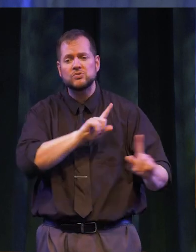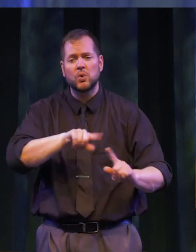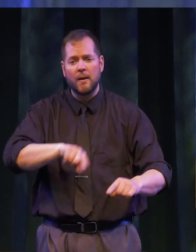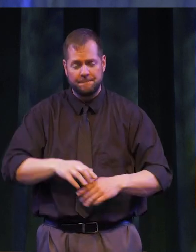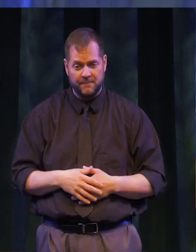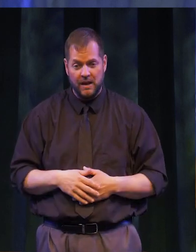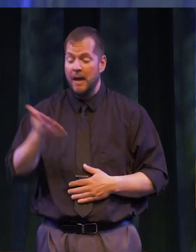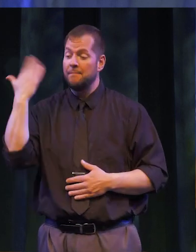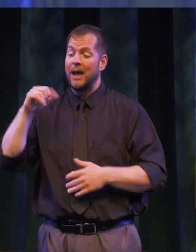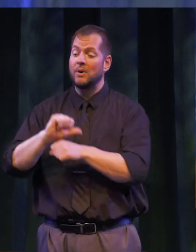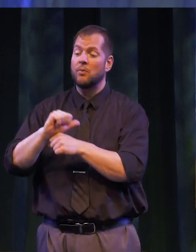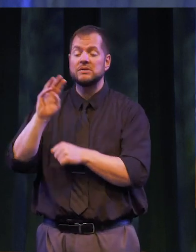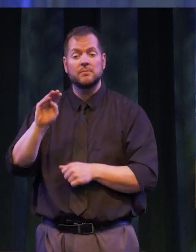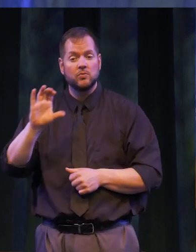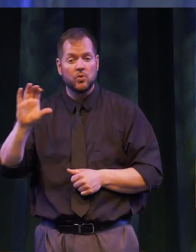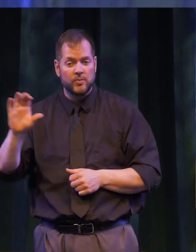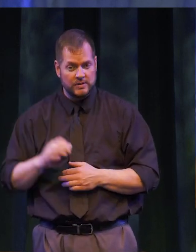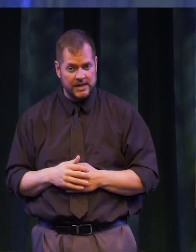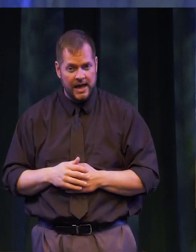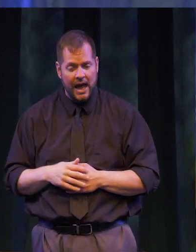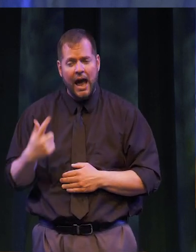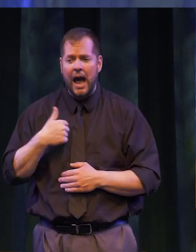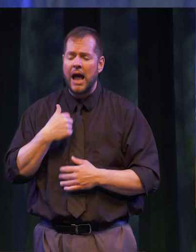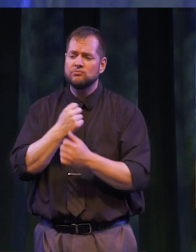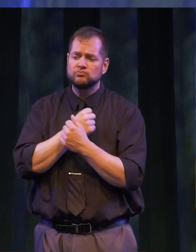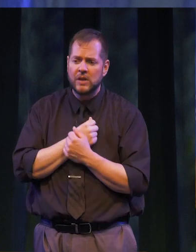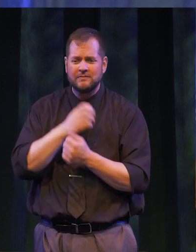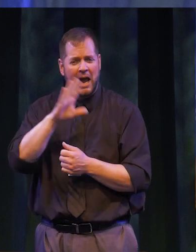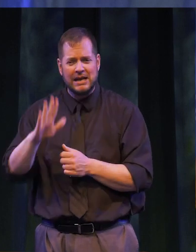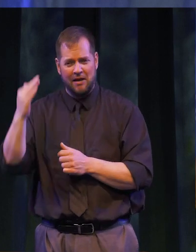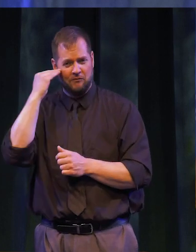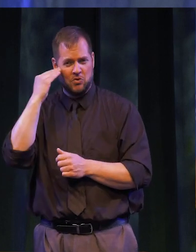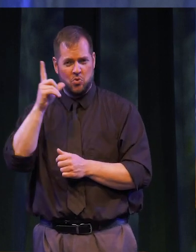attend. When I worked at Monroe Community College, I loved that I never knew who was